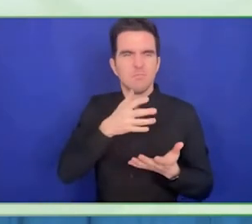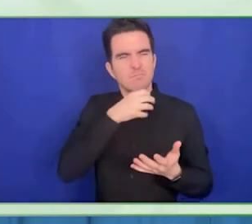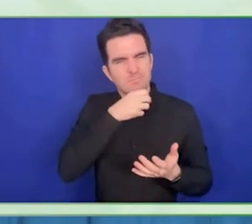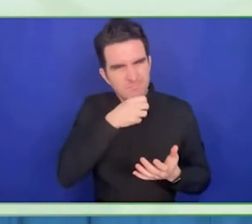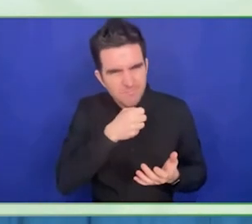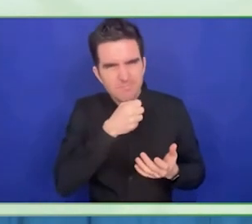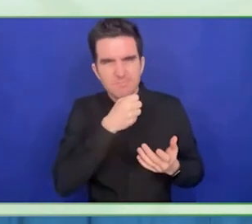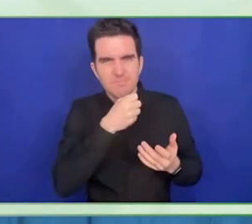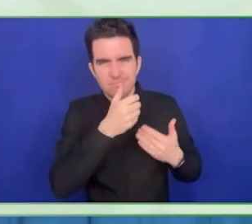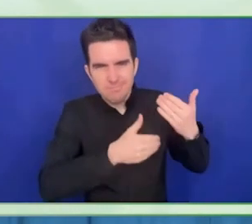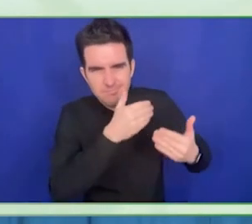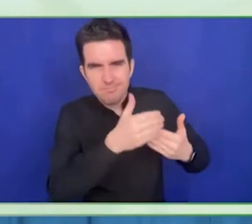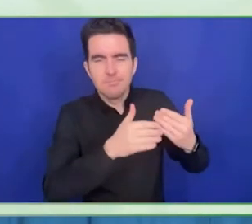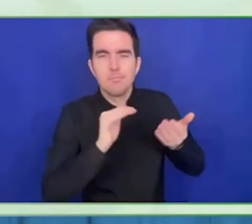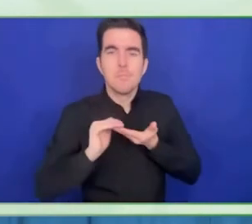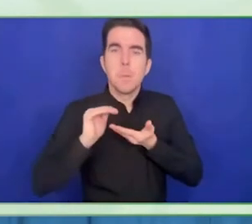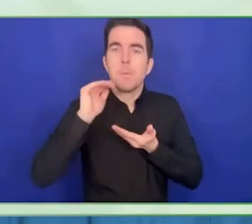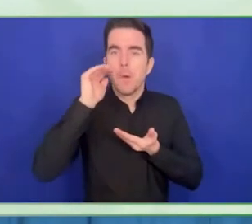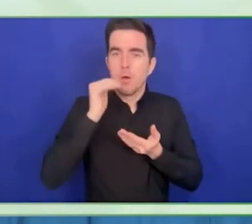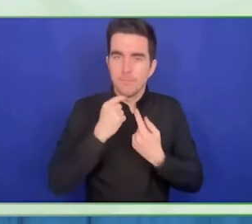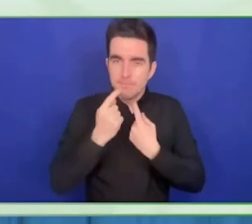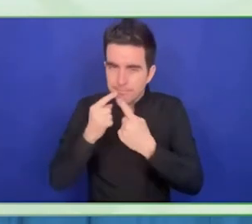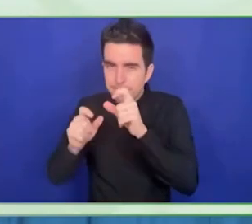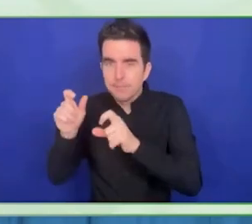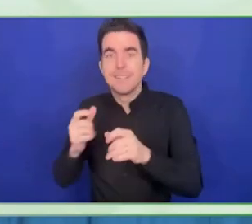Intersectionality in terms of innovation for the solution, with